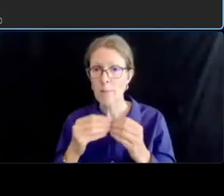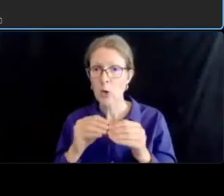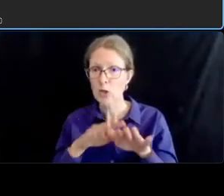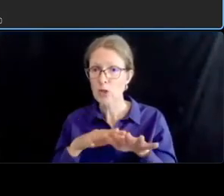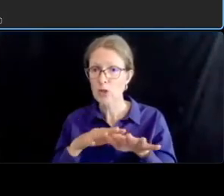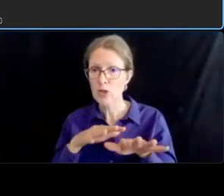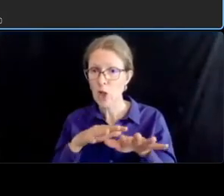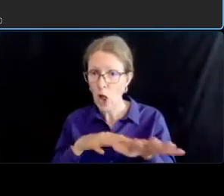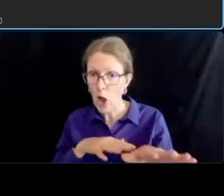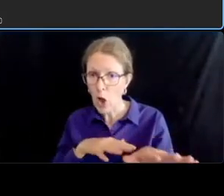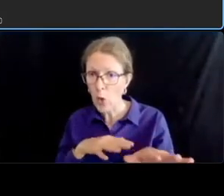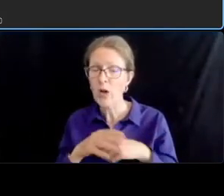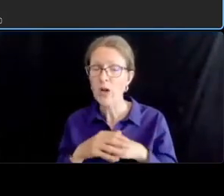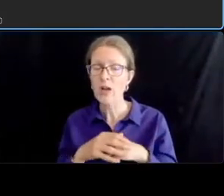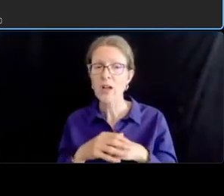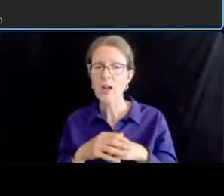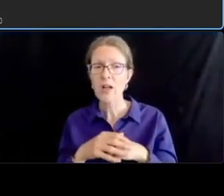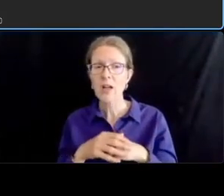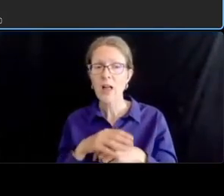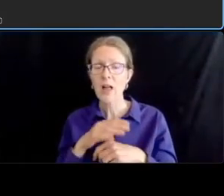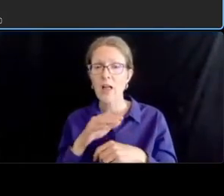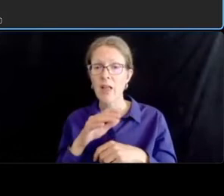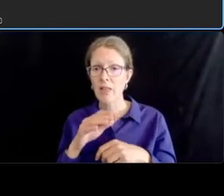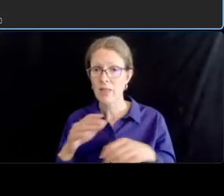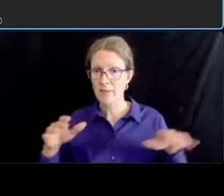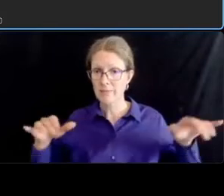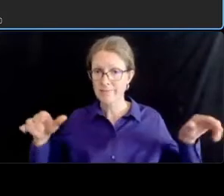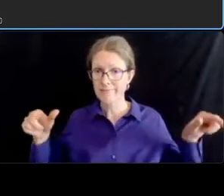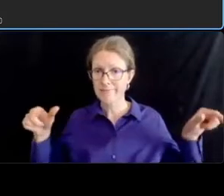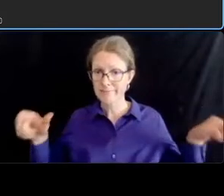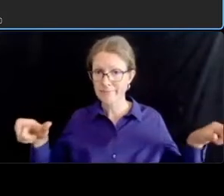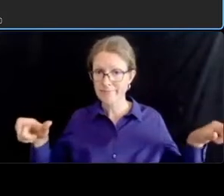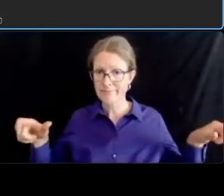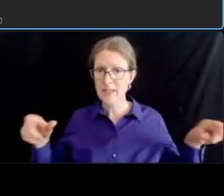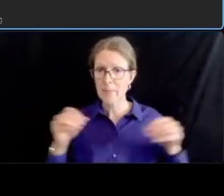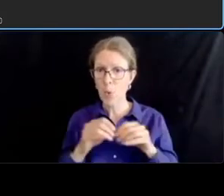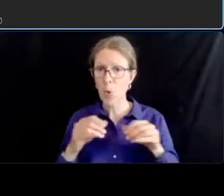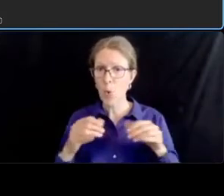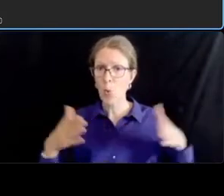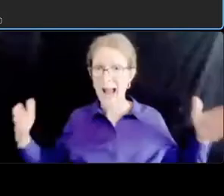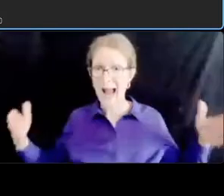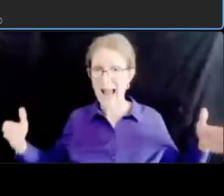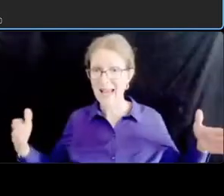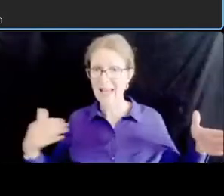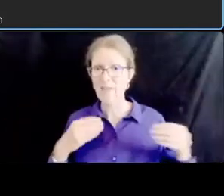flexibility to to perhaps be skinnied up to afford a solution such as that so we will take a note